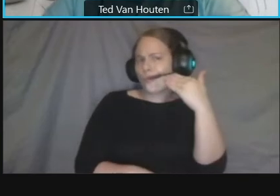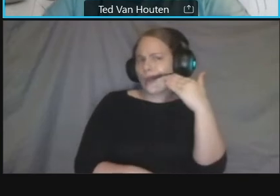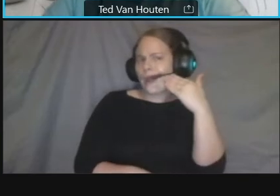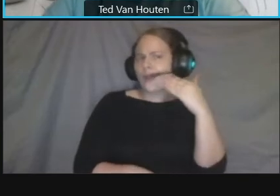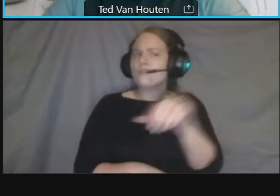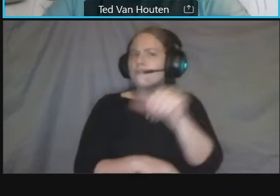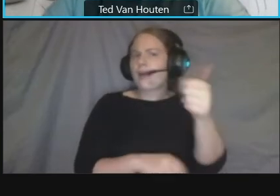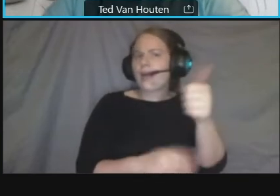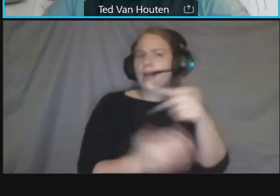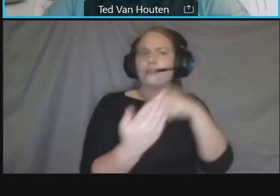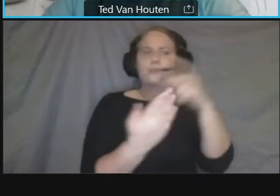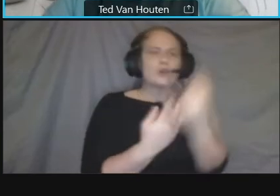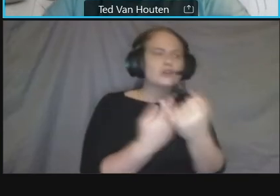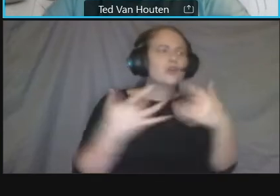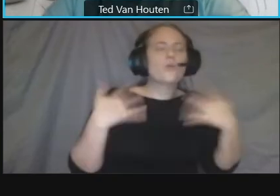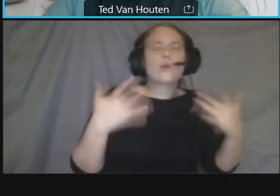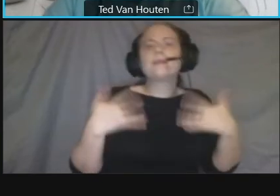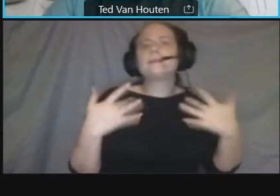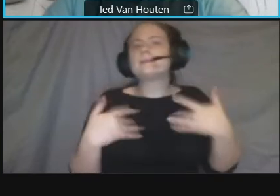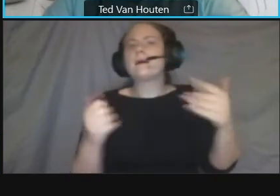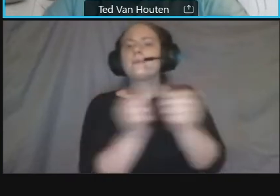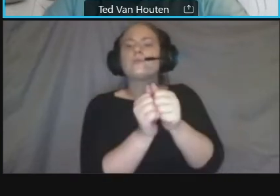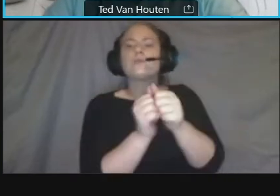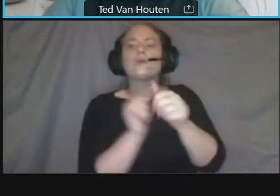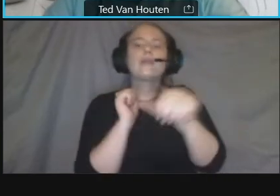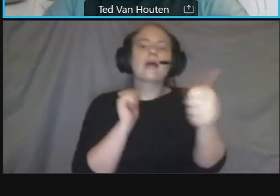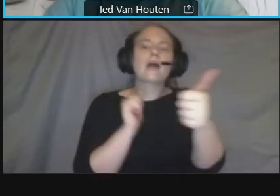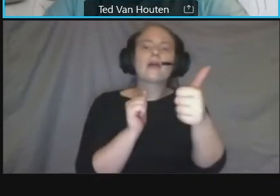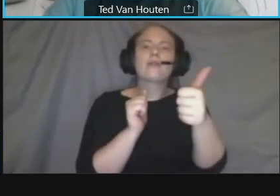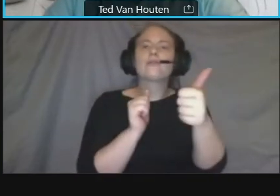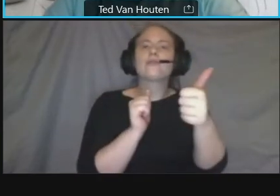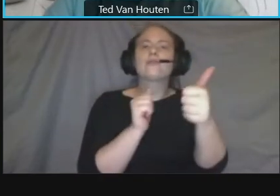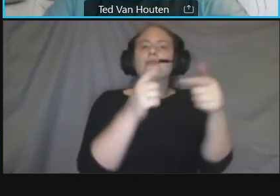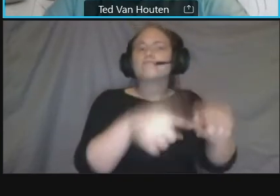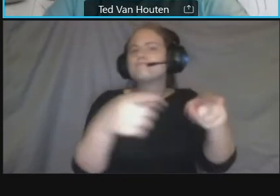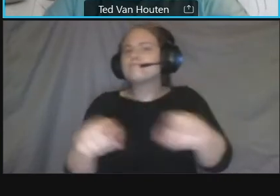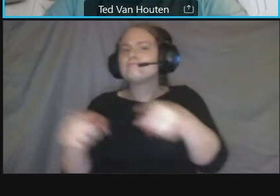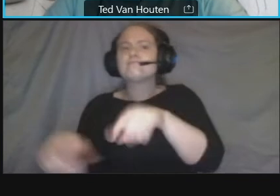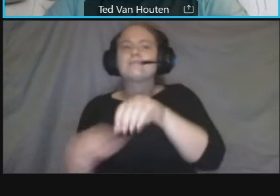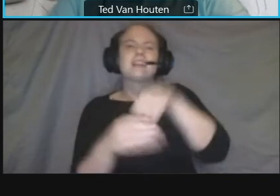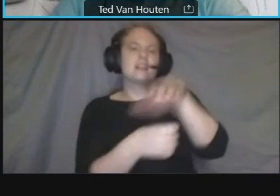so the objectives for the udc campus plan are to modernize and upgrade existing academic